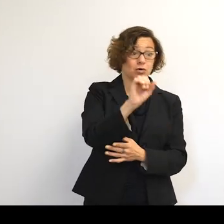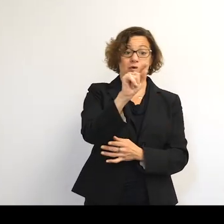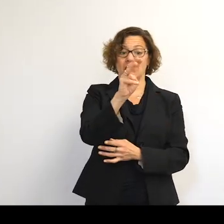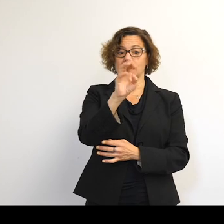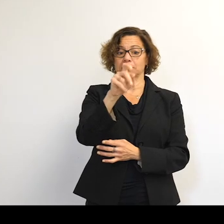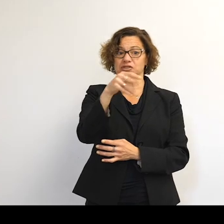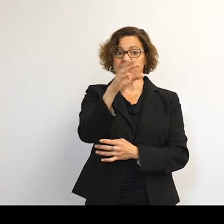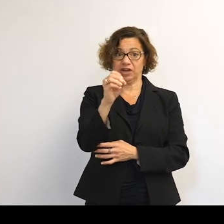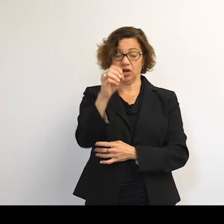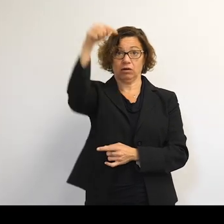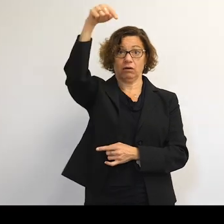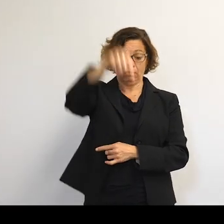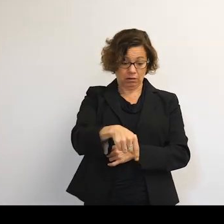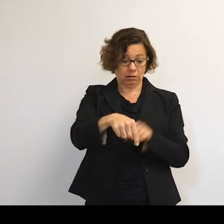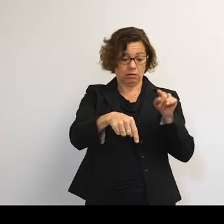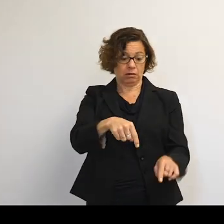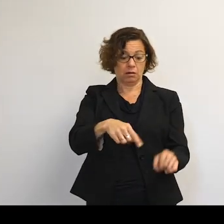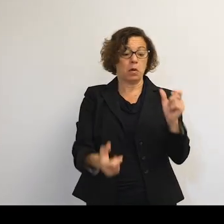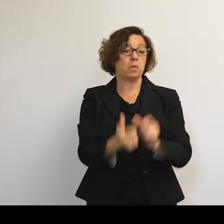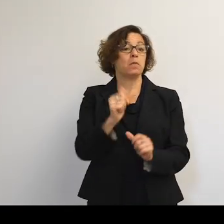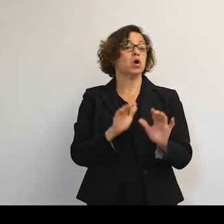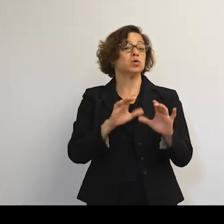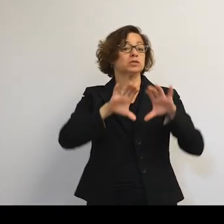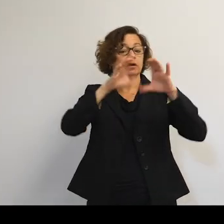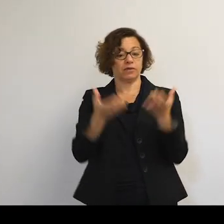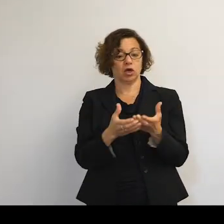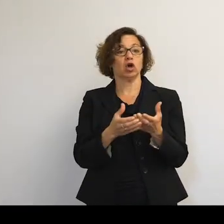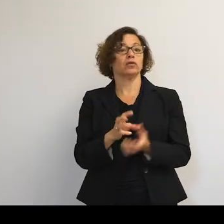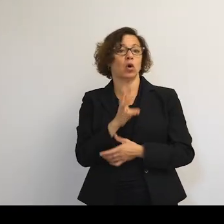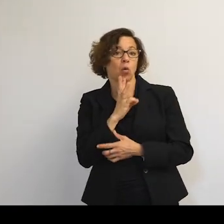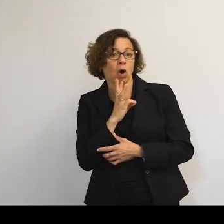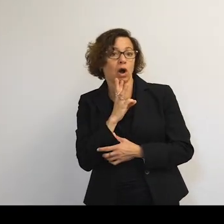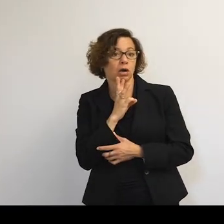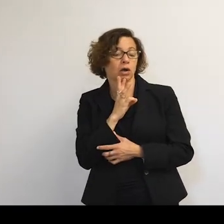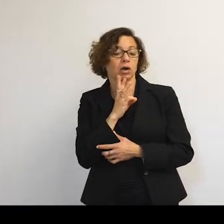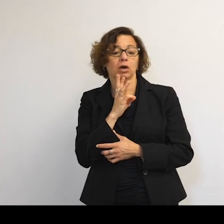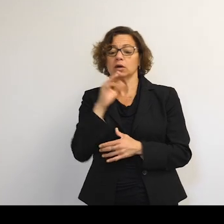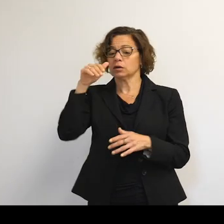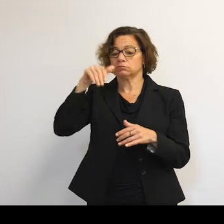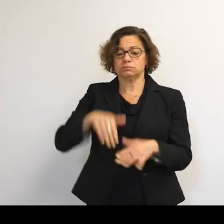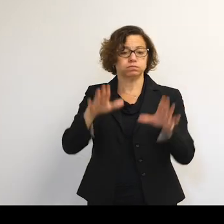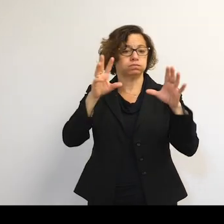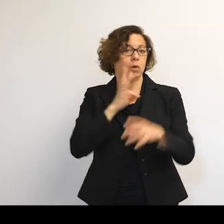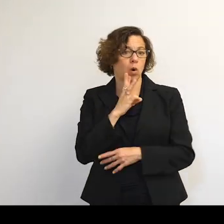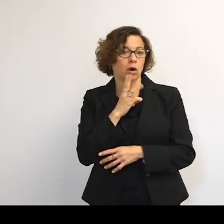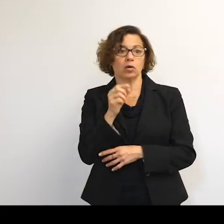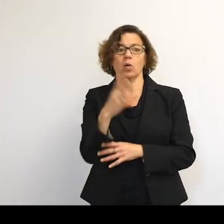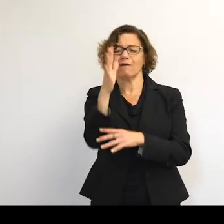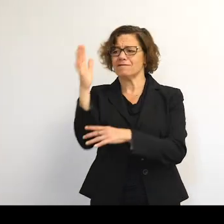the majority of the Earth is oceans. Lands in the ocean. Splash. We're happy. Or it'll land in a forest or something like that.